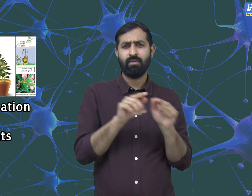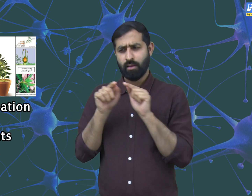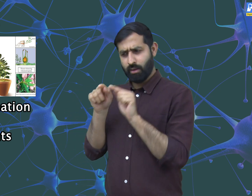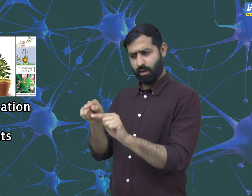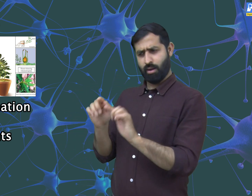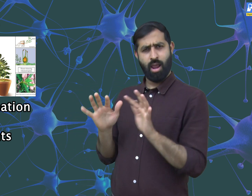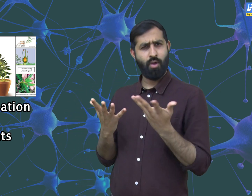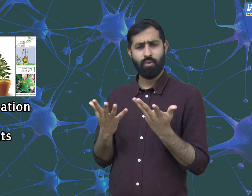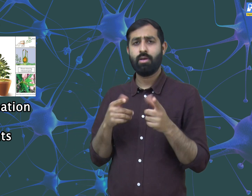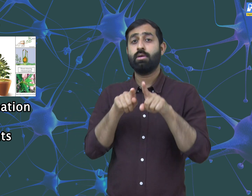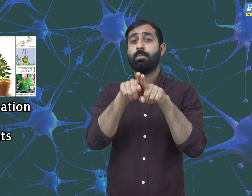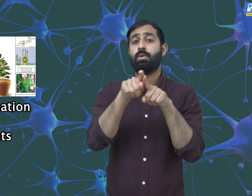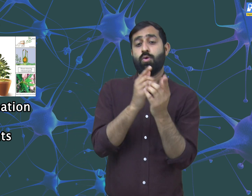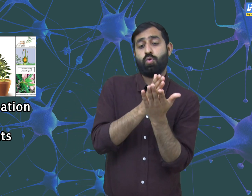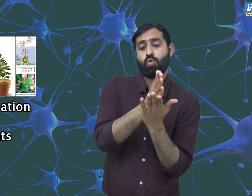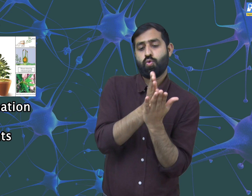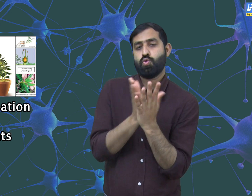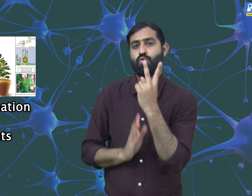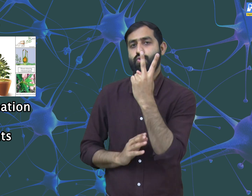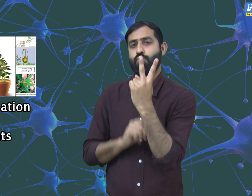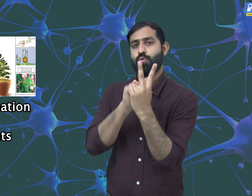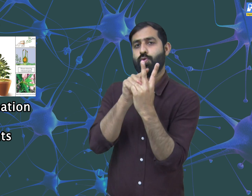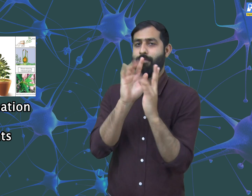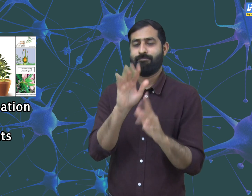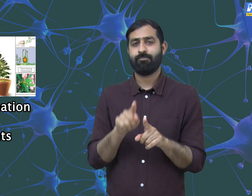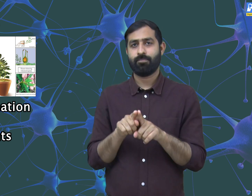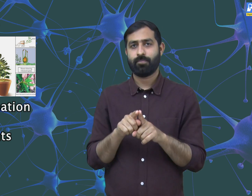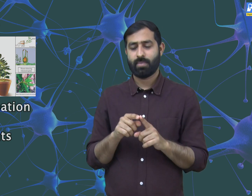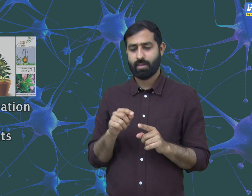activities of their body. Similarly, plants have two types of movements.